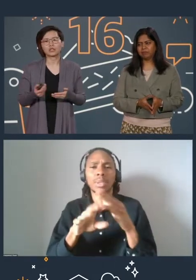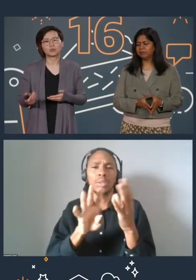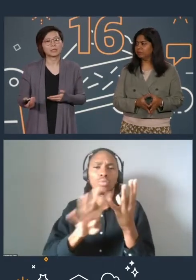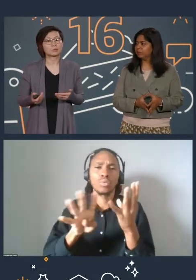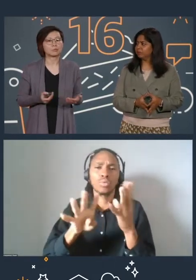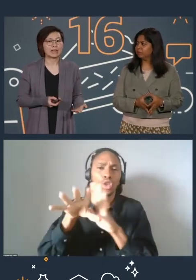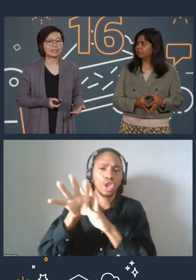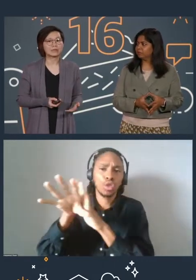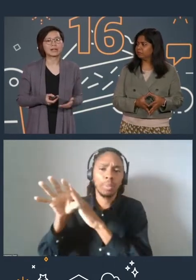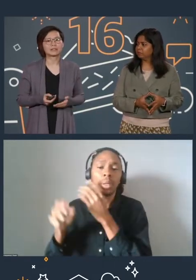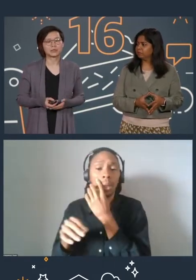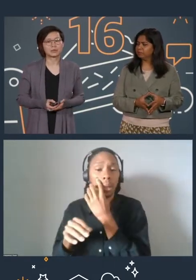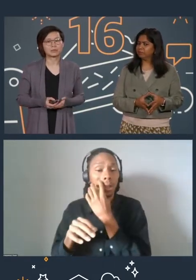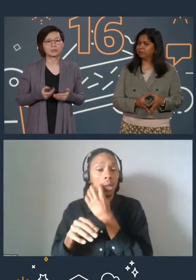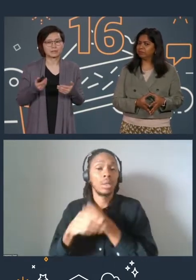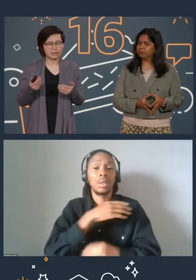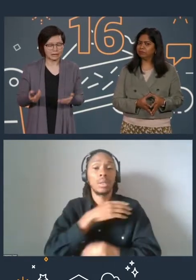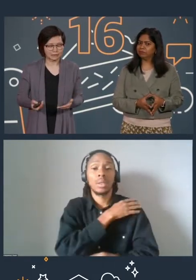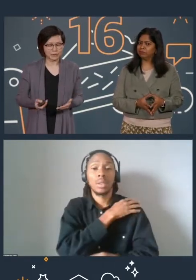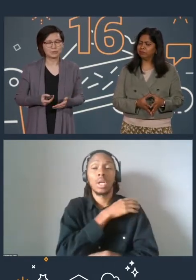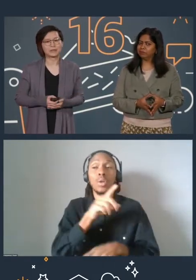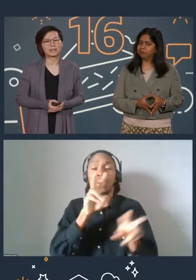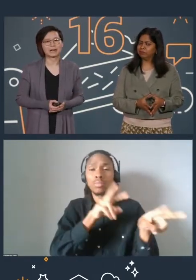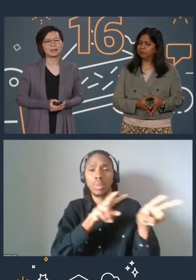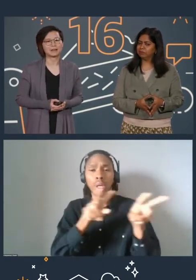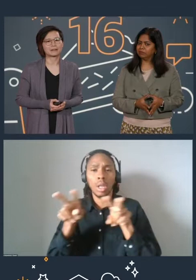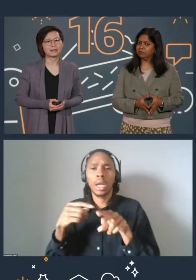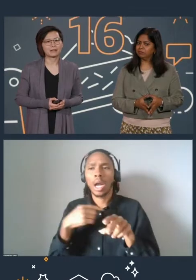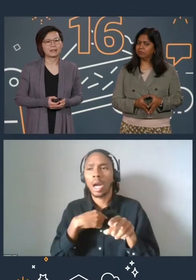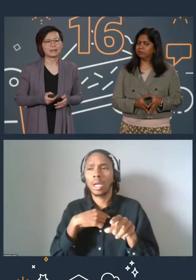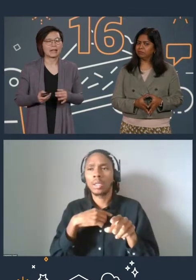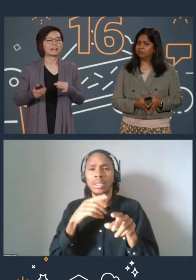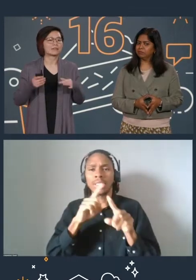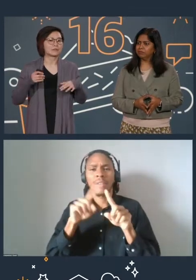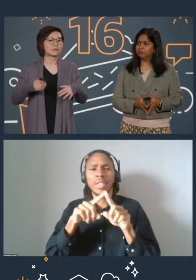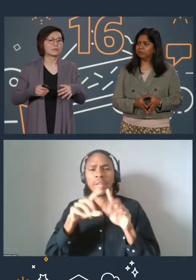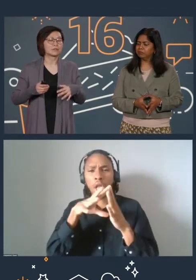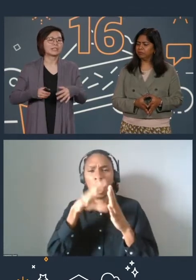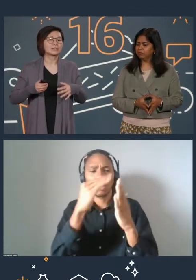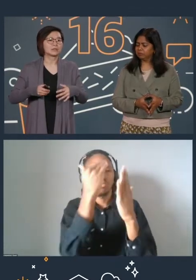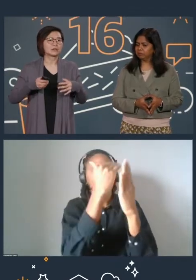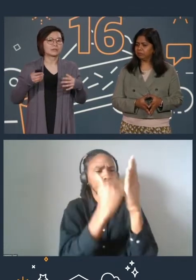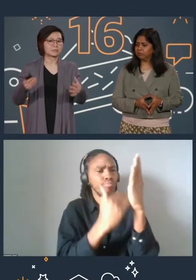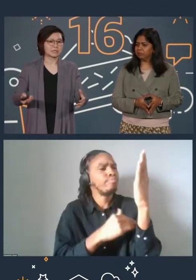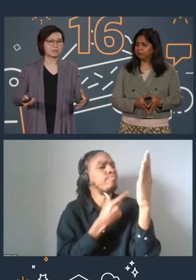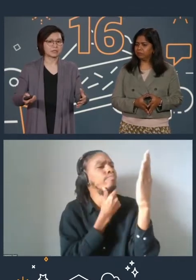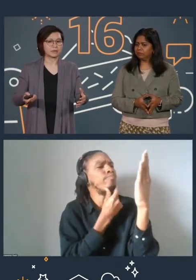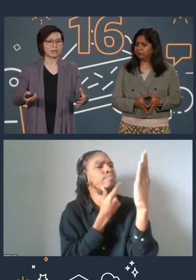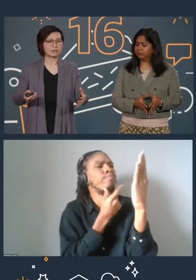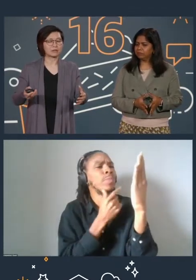You'll be able to browse through our digital learning catalog and if you're looking to learn a specific domain,